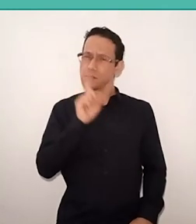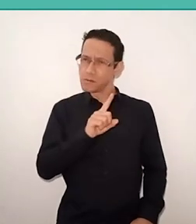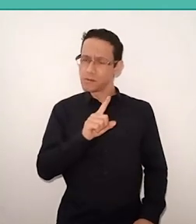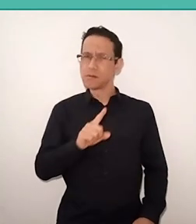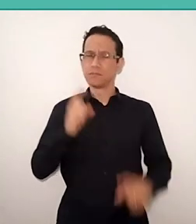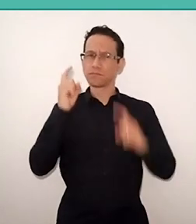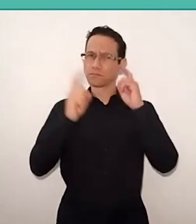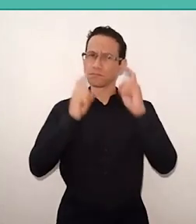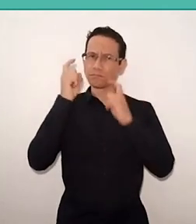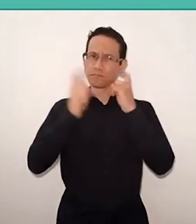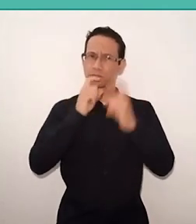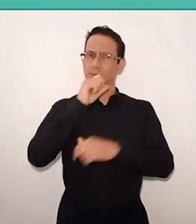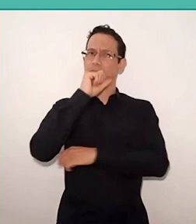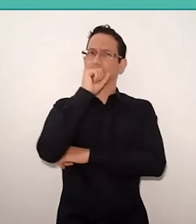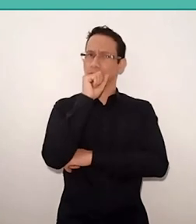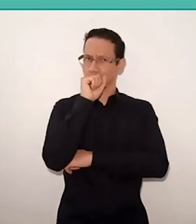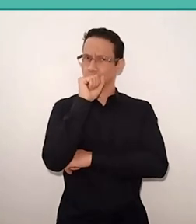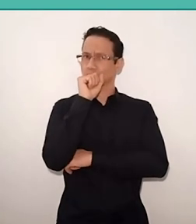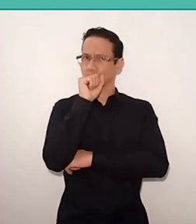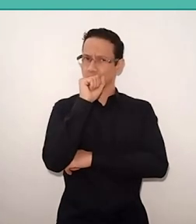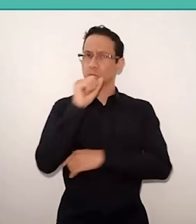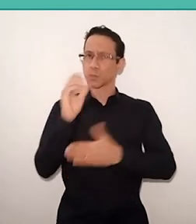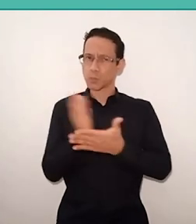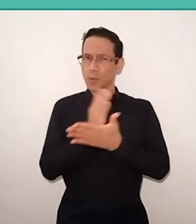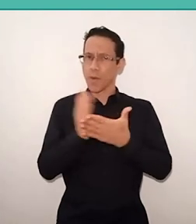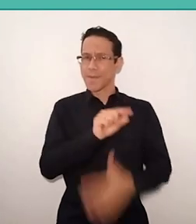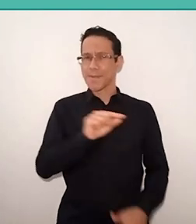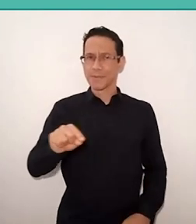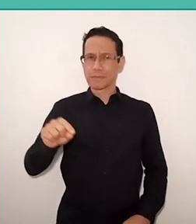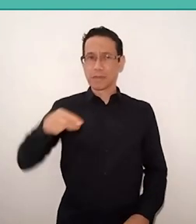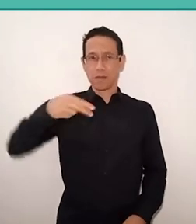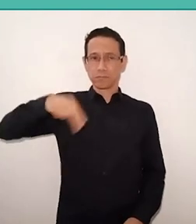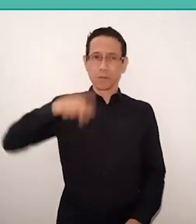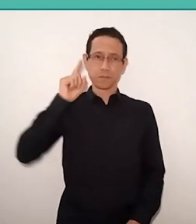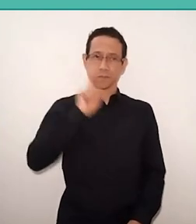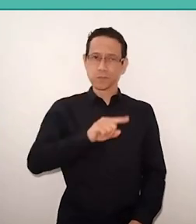like some north-american authors recover Freire to study